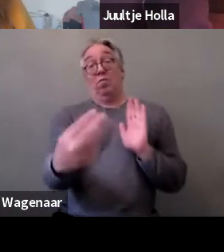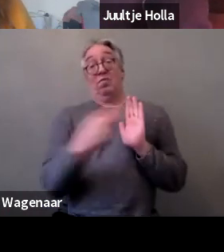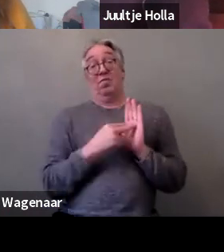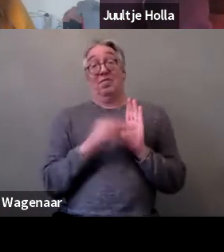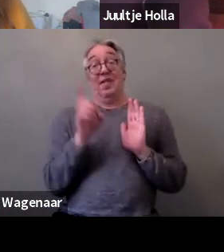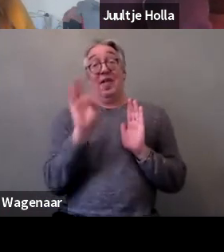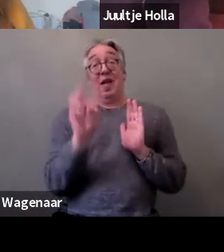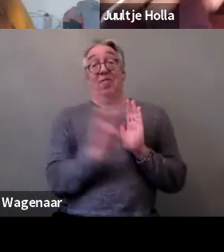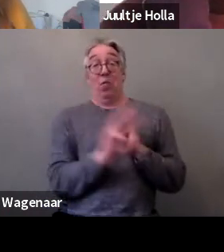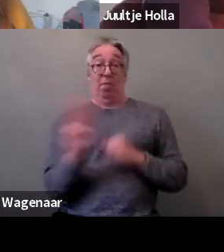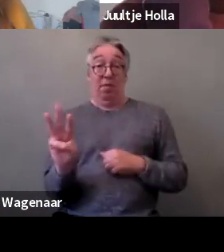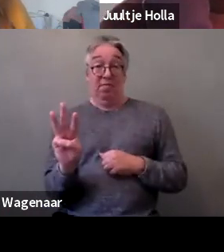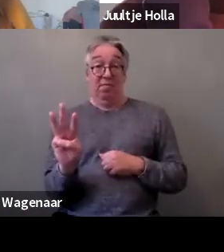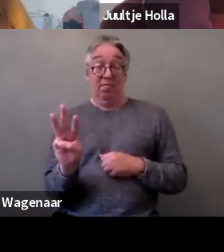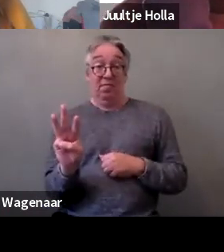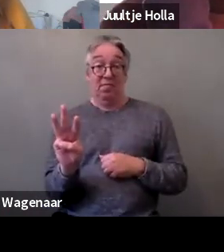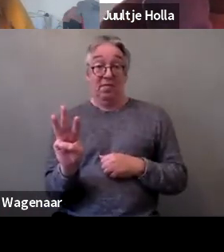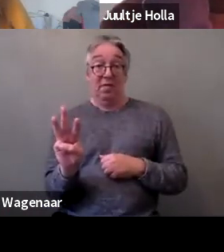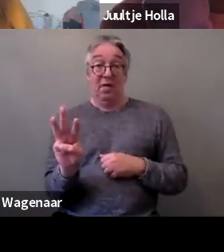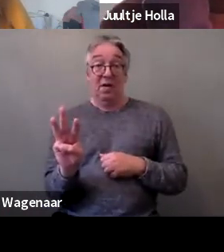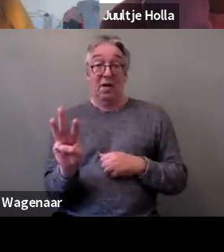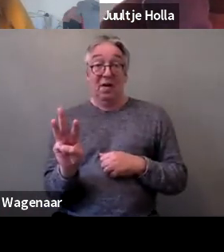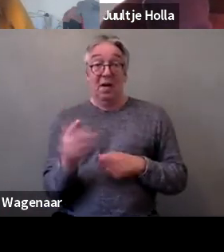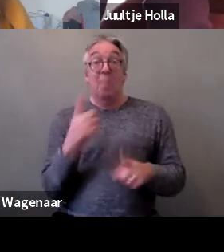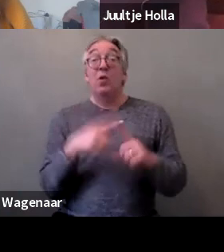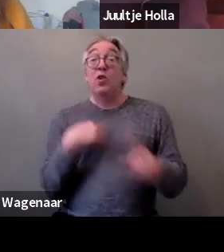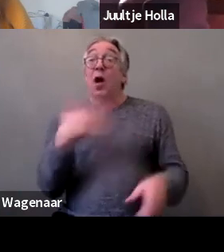Also wanted to advertise another webinar that will be organized